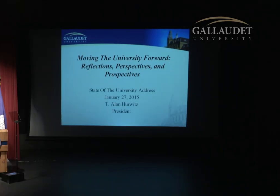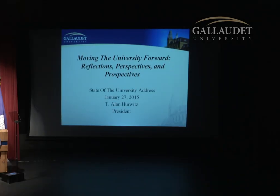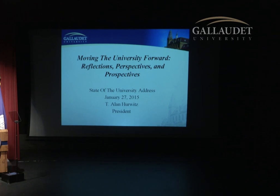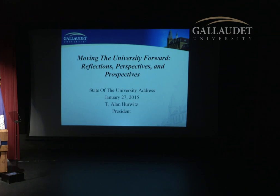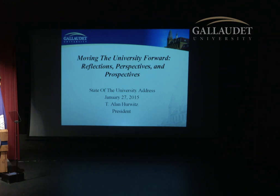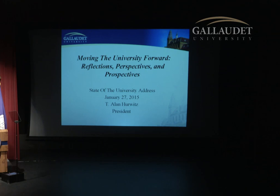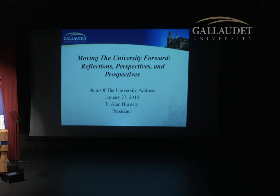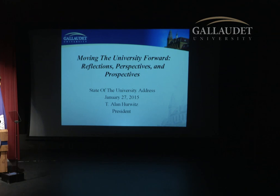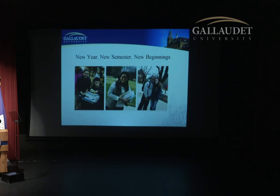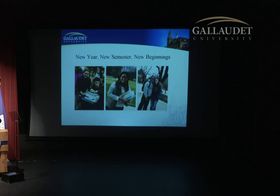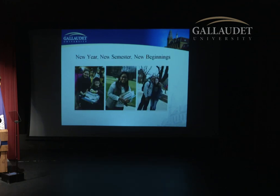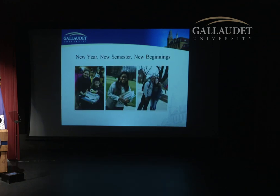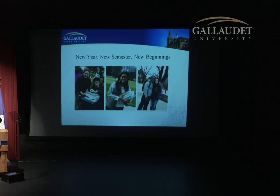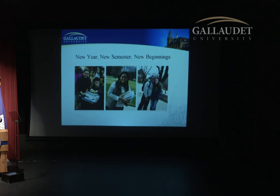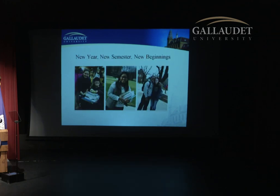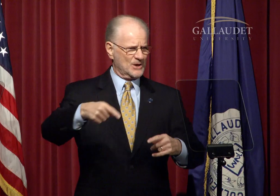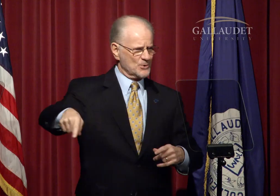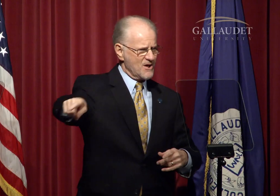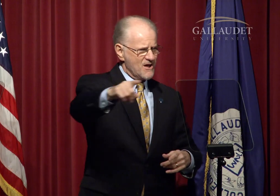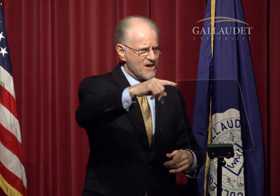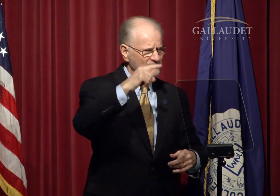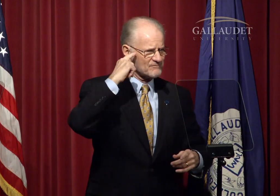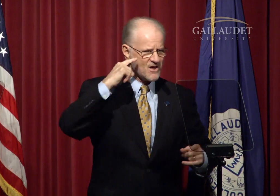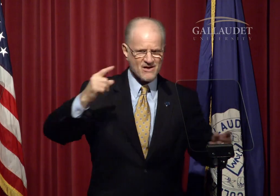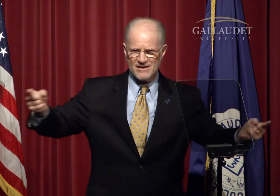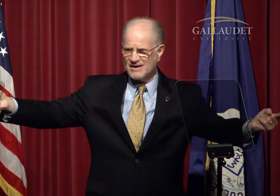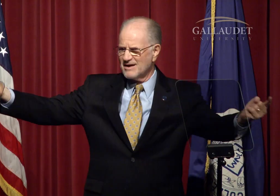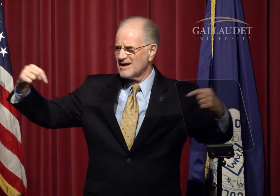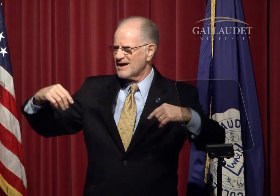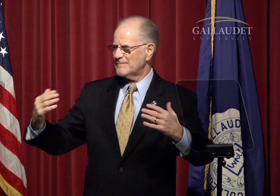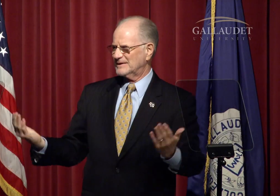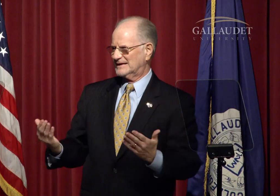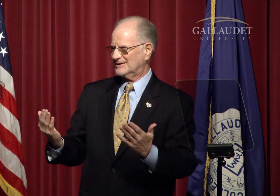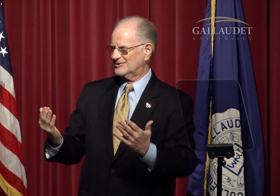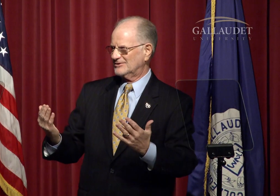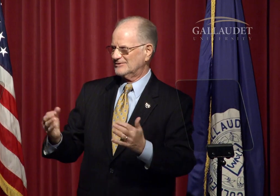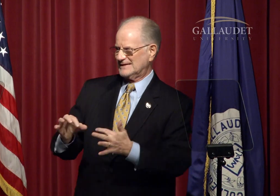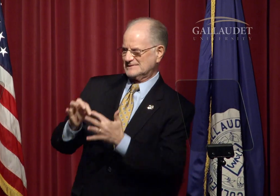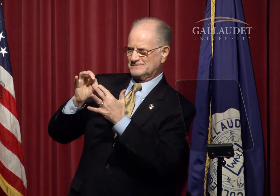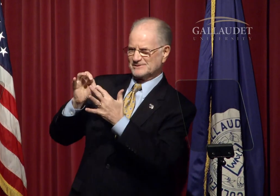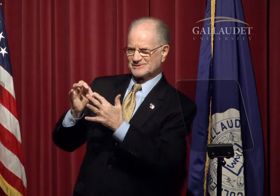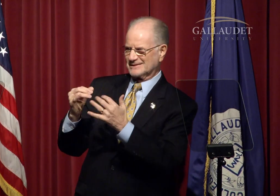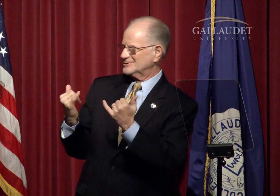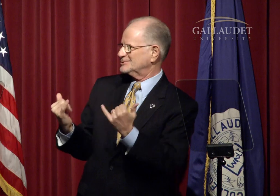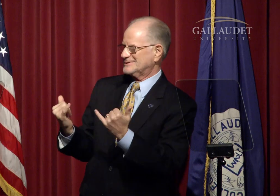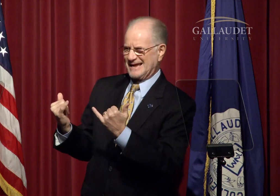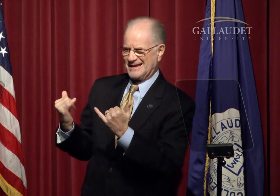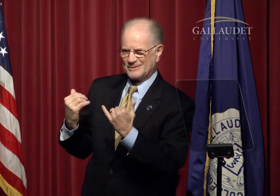Before I begin my remarks today, I'd first like to extend my thanks to all of you for coming here,